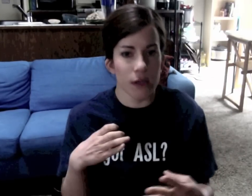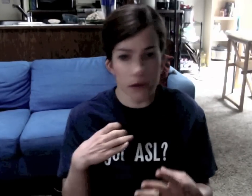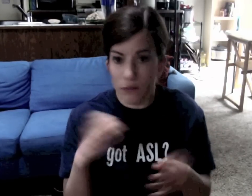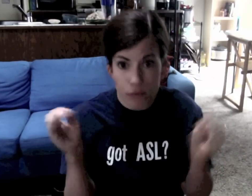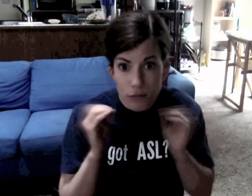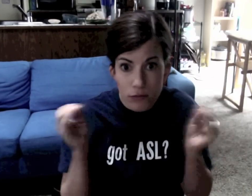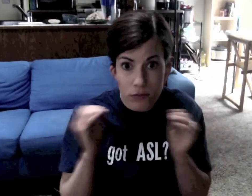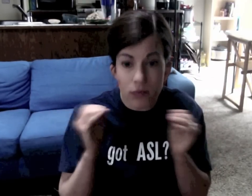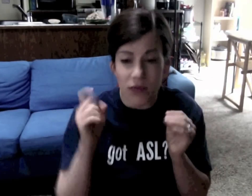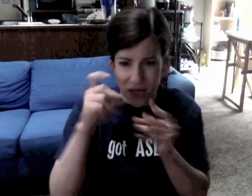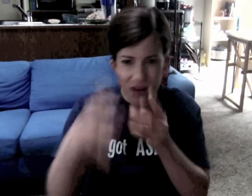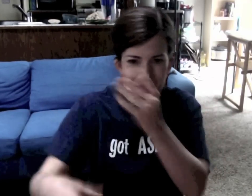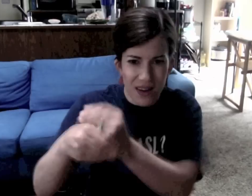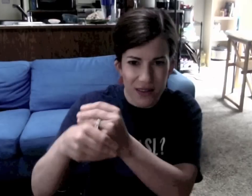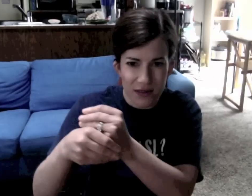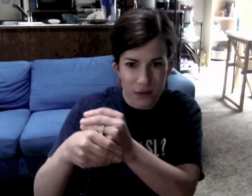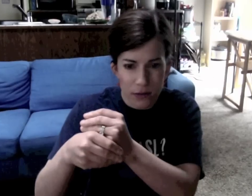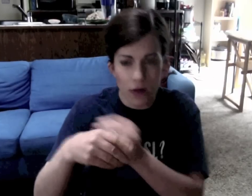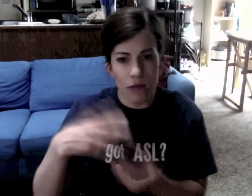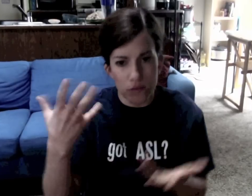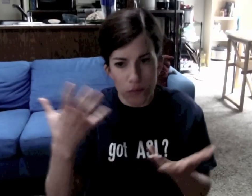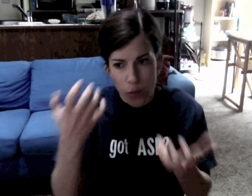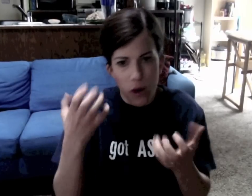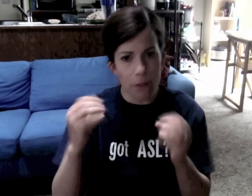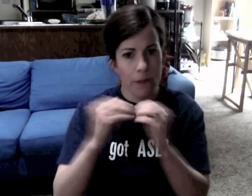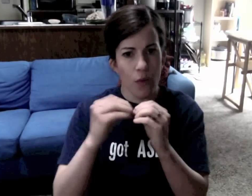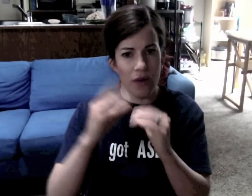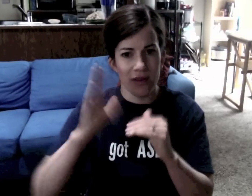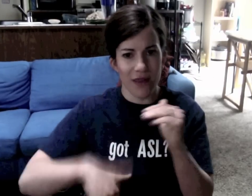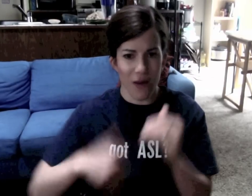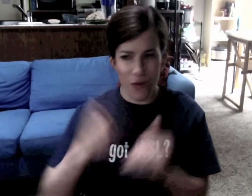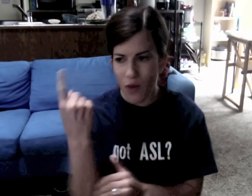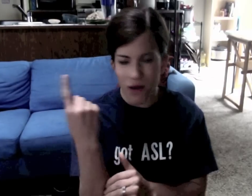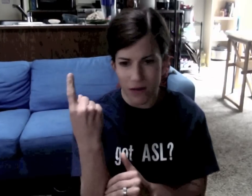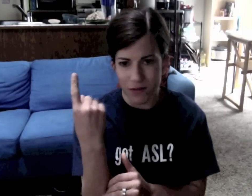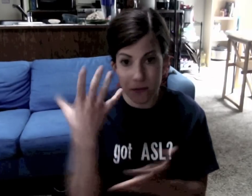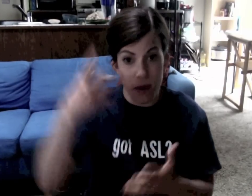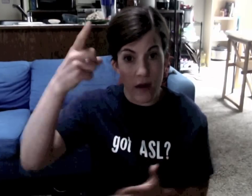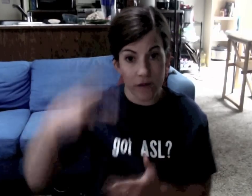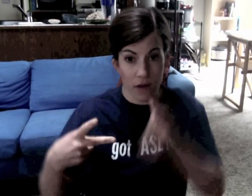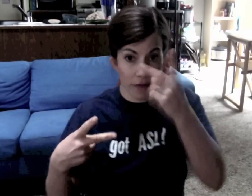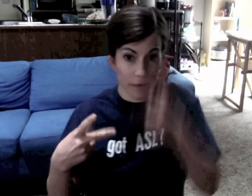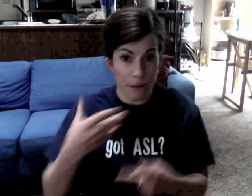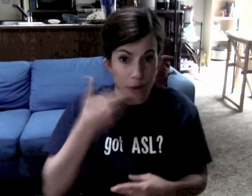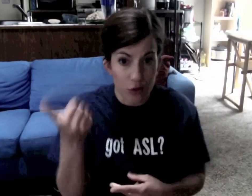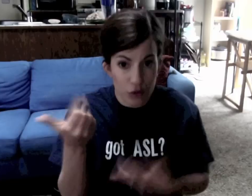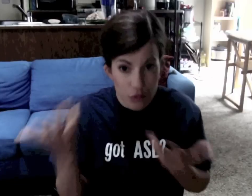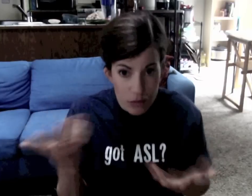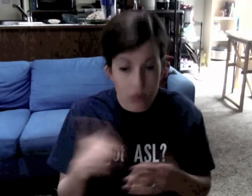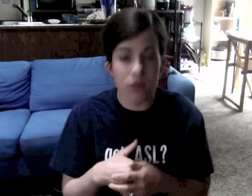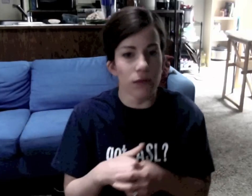The code of instructions needs to be added. We need more than one deaf rep. Maybe we ask to make half and half? Will that be better?